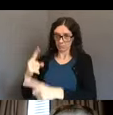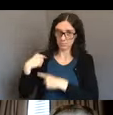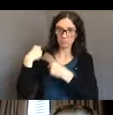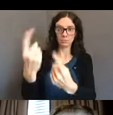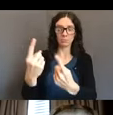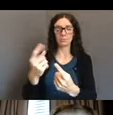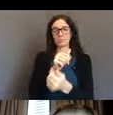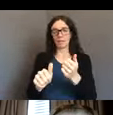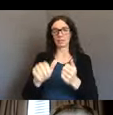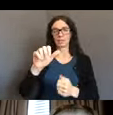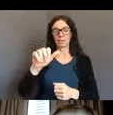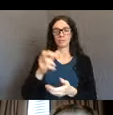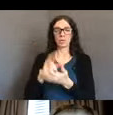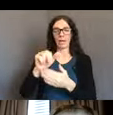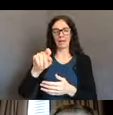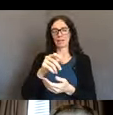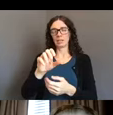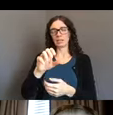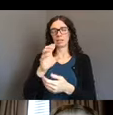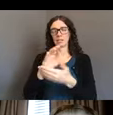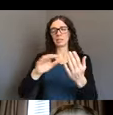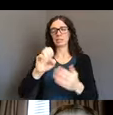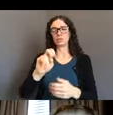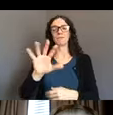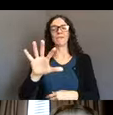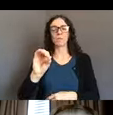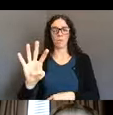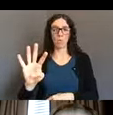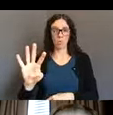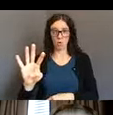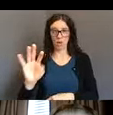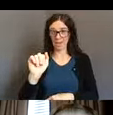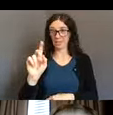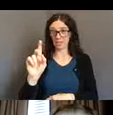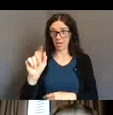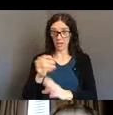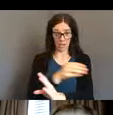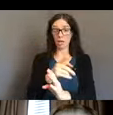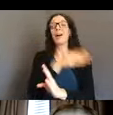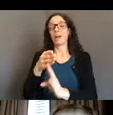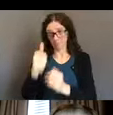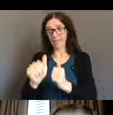what we learned is, there is power in numbers. And there is power within this community.